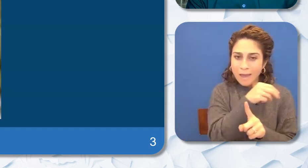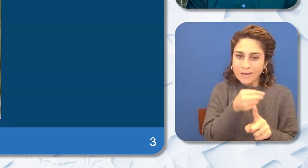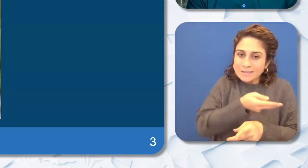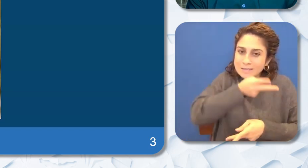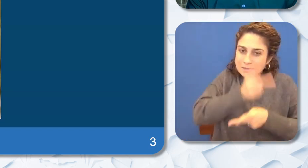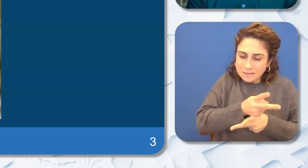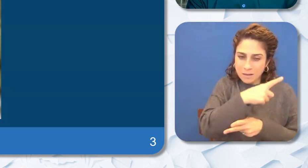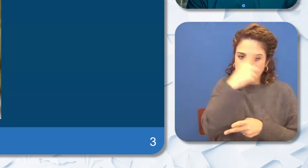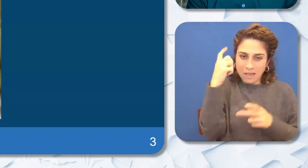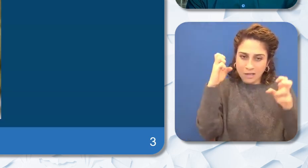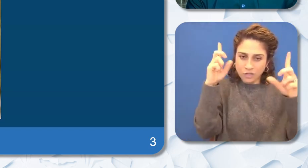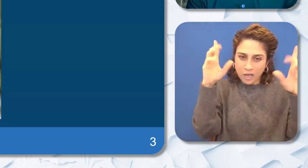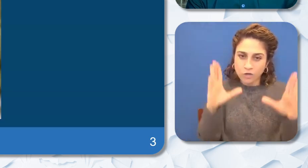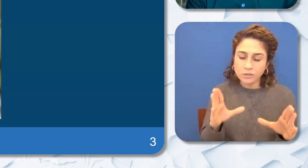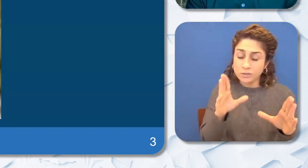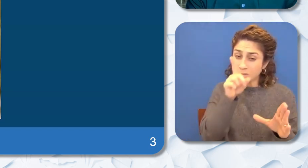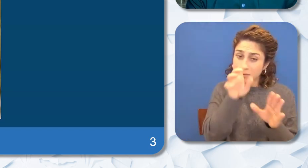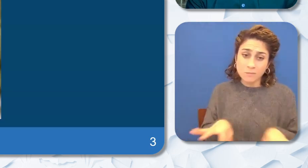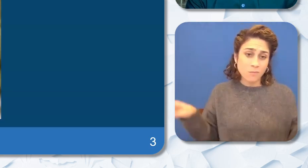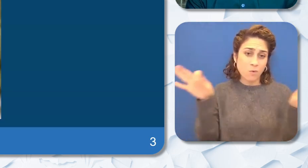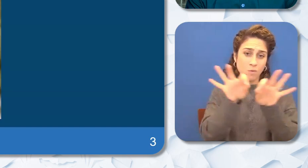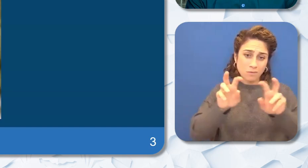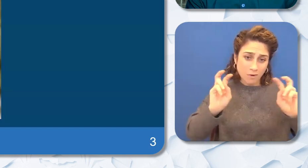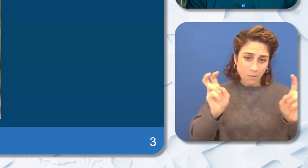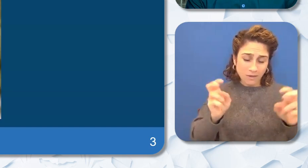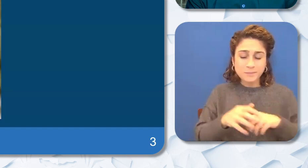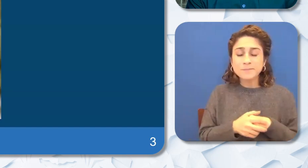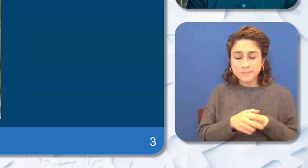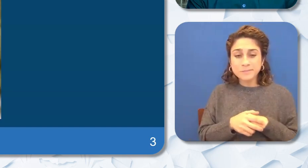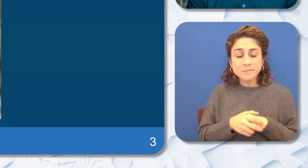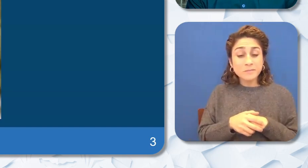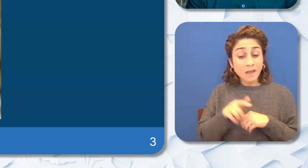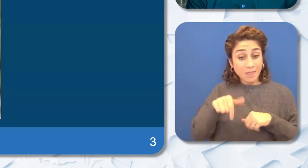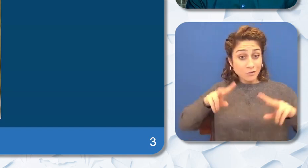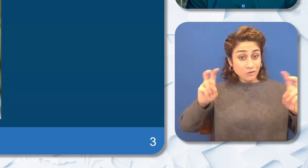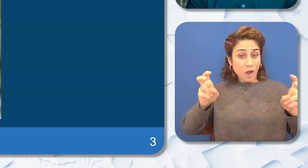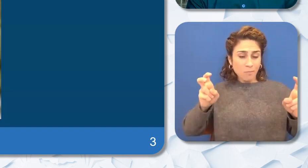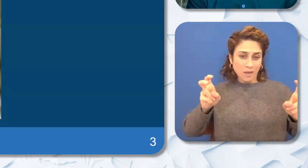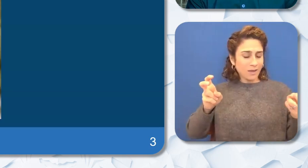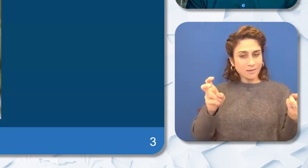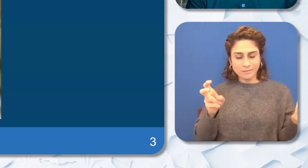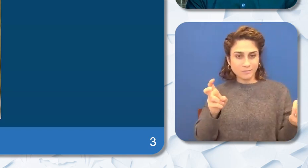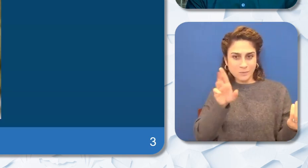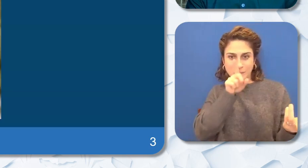a very important topic. And this topic will be joyful for us on a Thursday afternoon and an